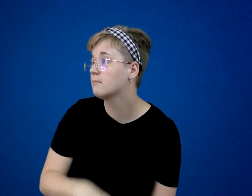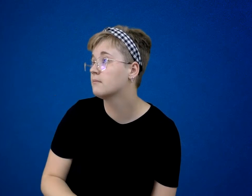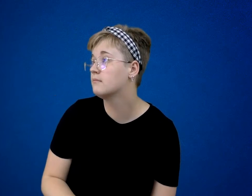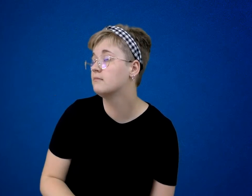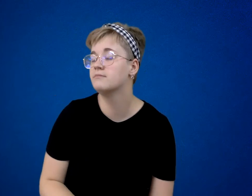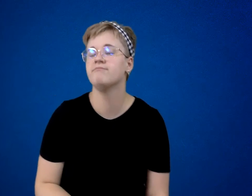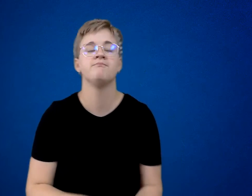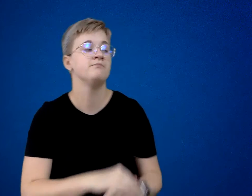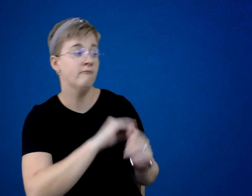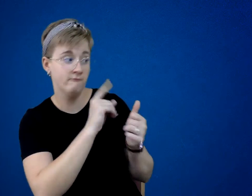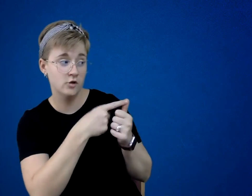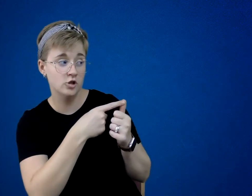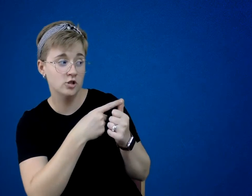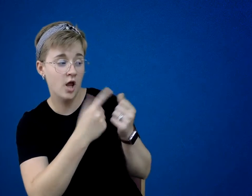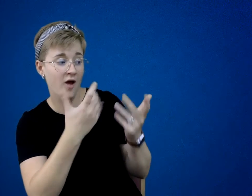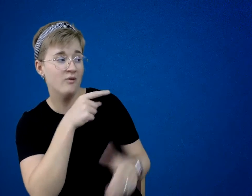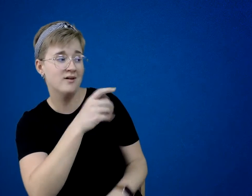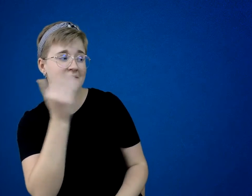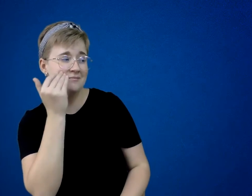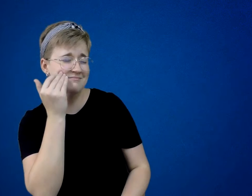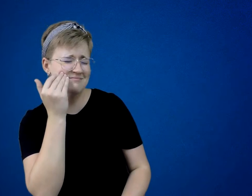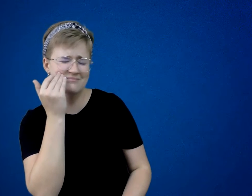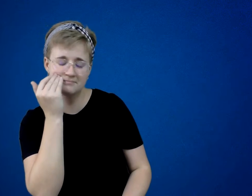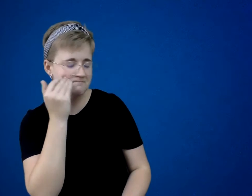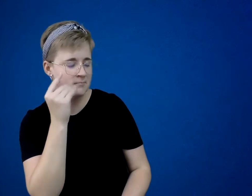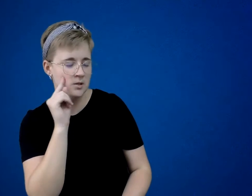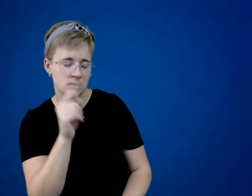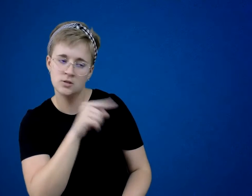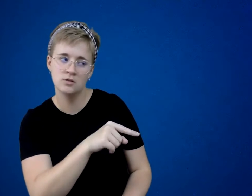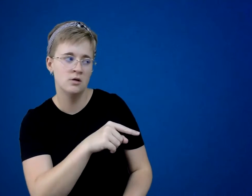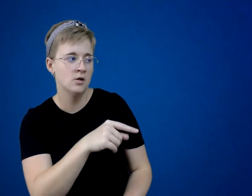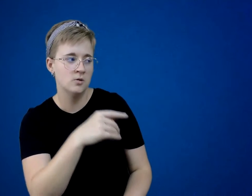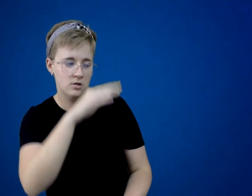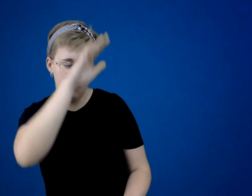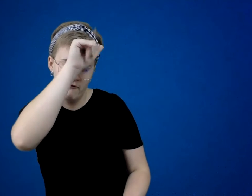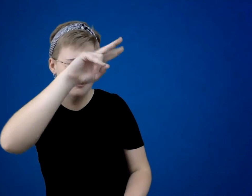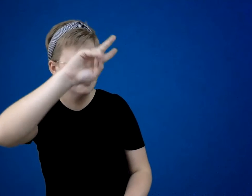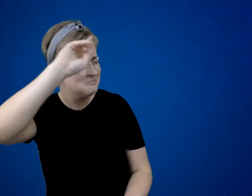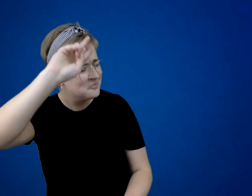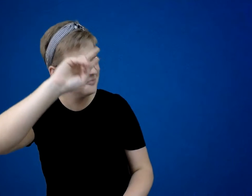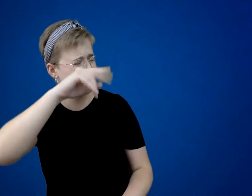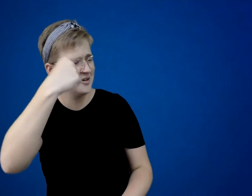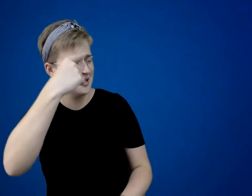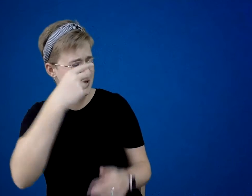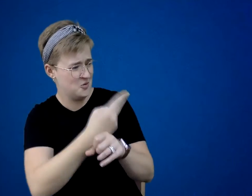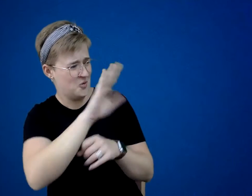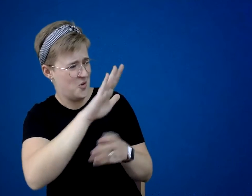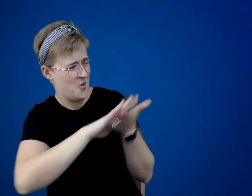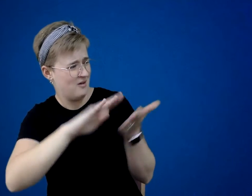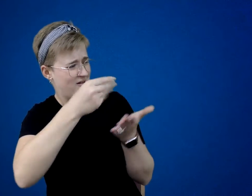“First, I want you to know that I think you’re a darn fool for using your college money to enter that race.”